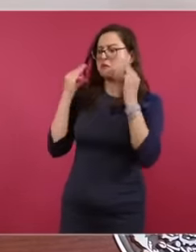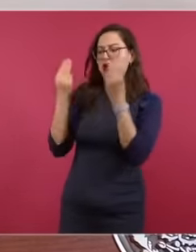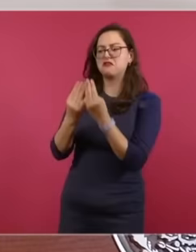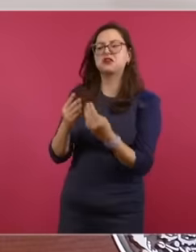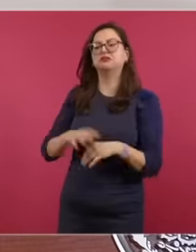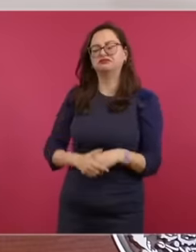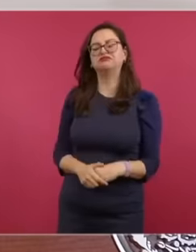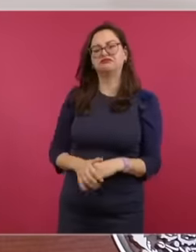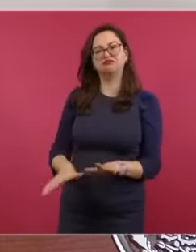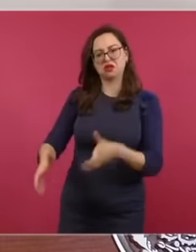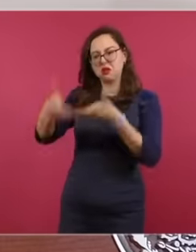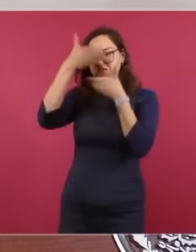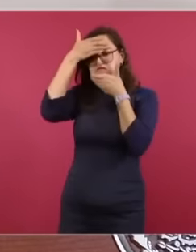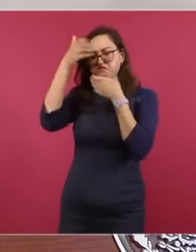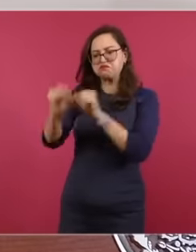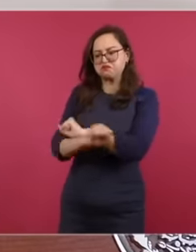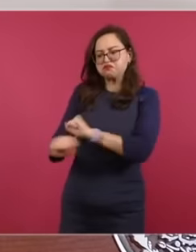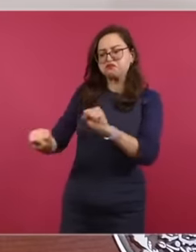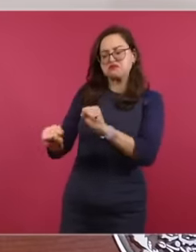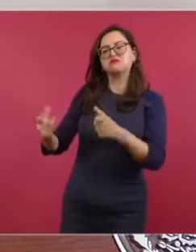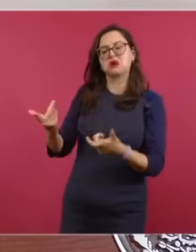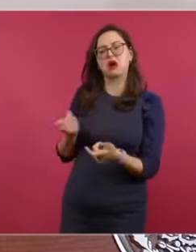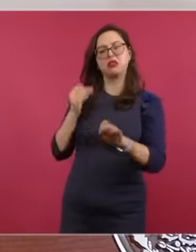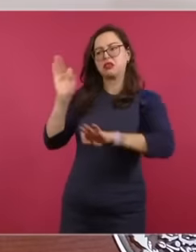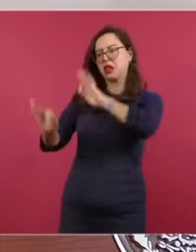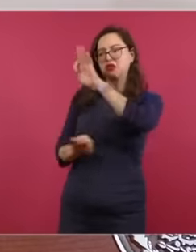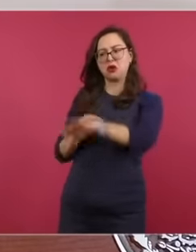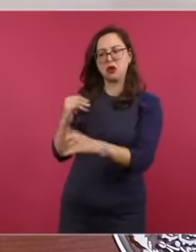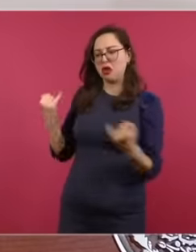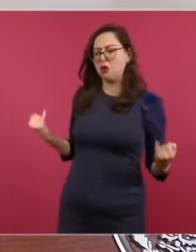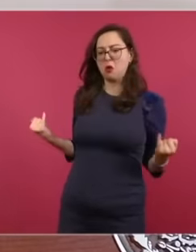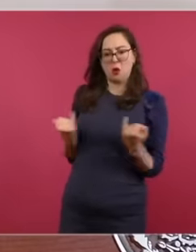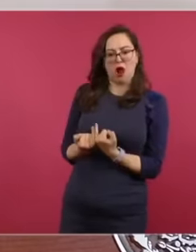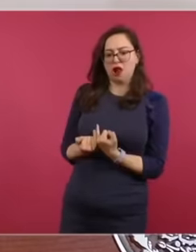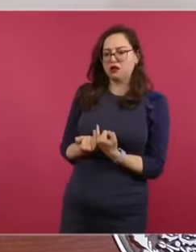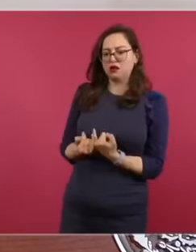Mexican drug traffickers as terrorists so that